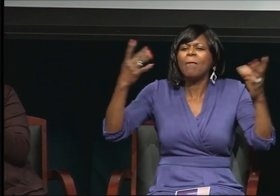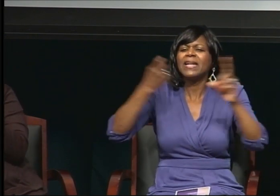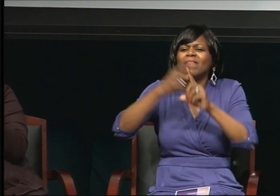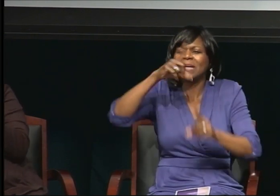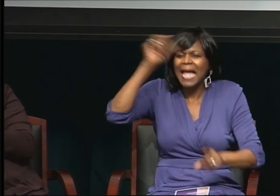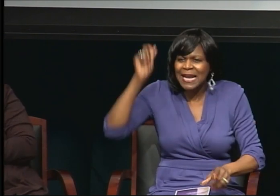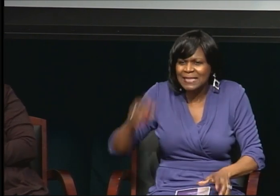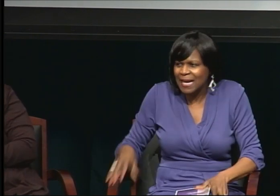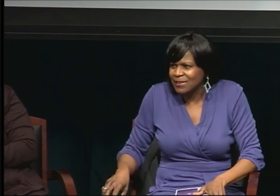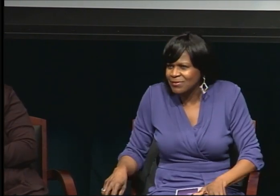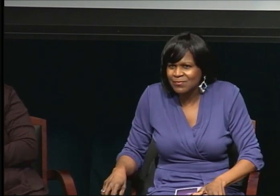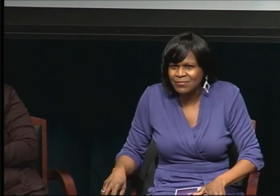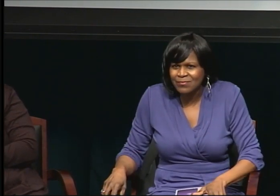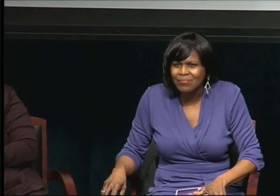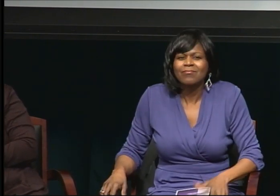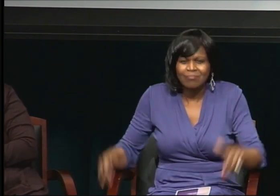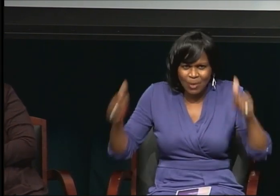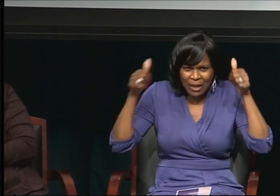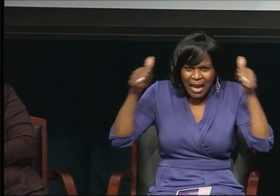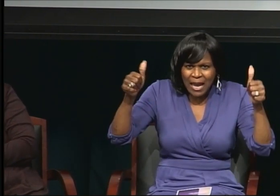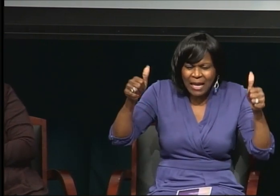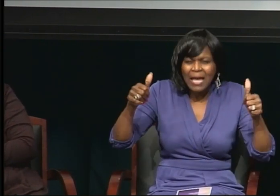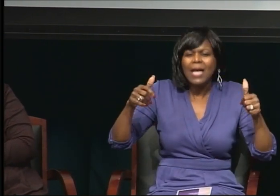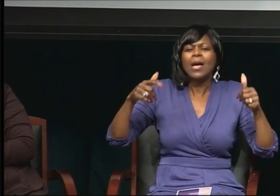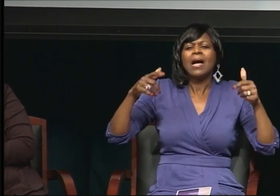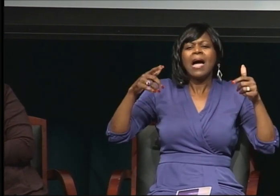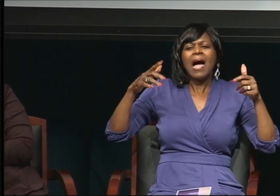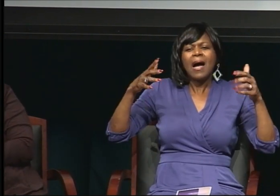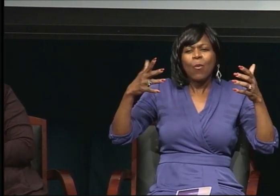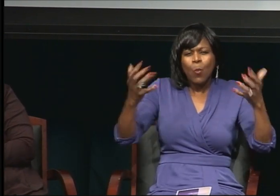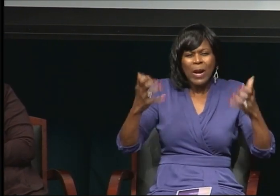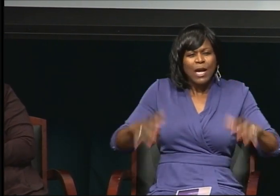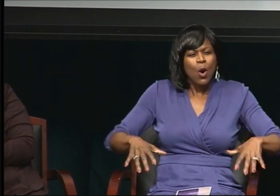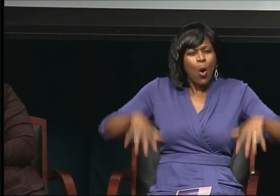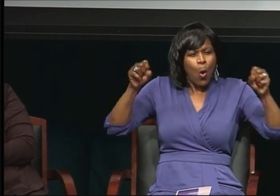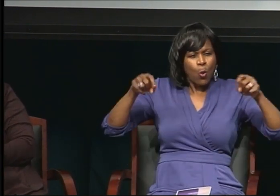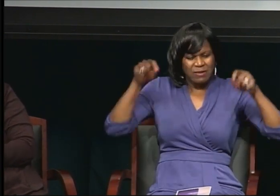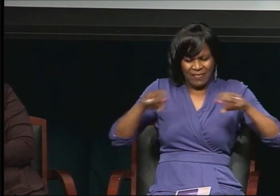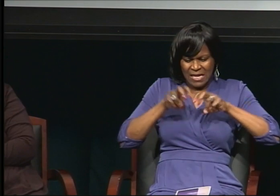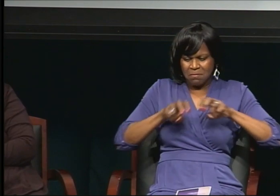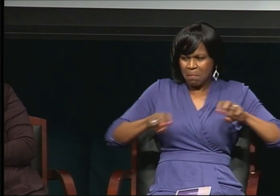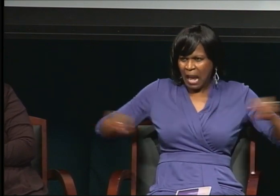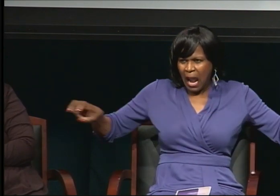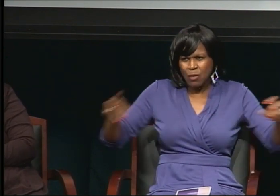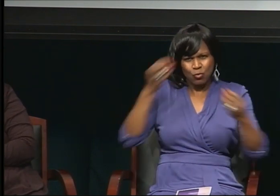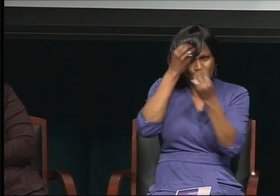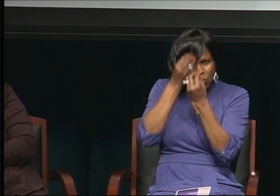We hosted this panel to let you know that if you dream it,